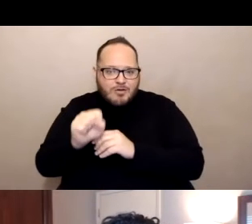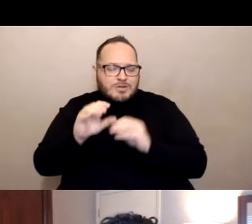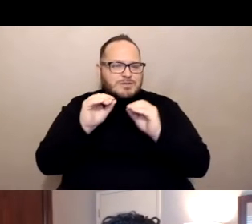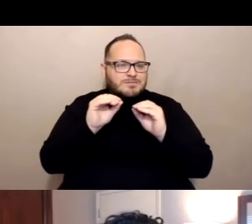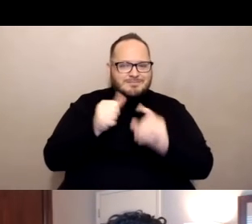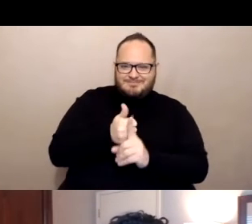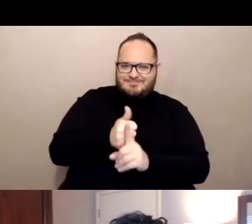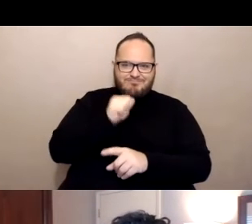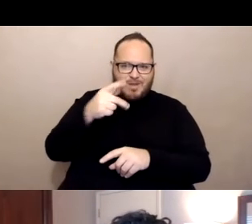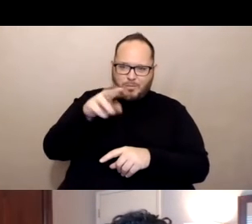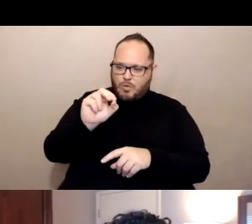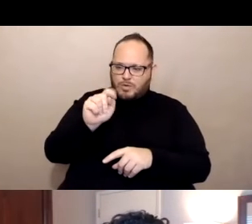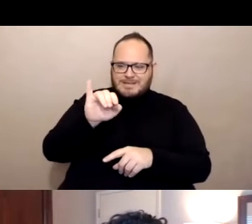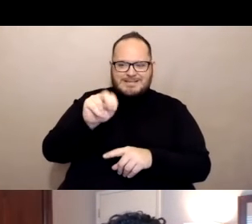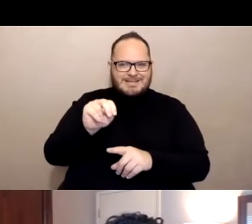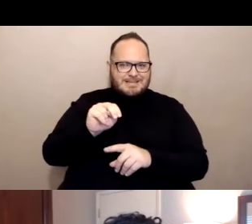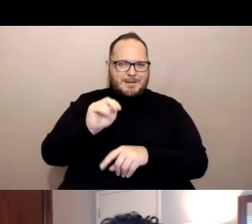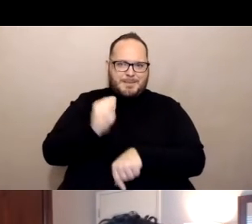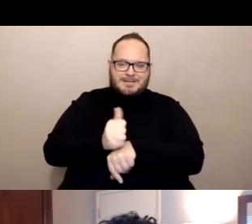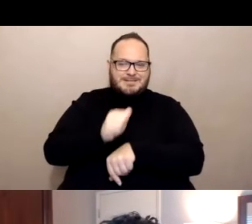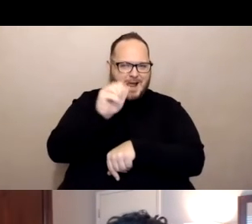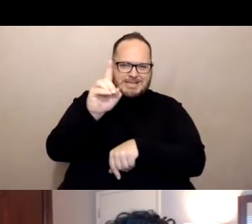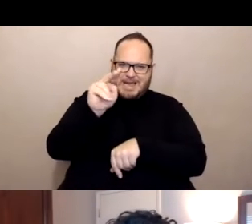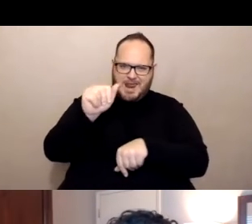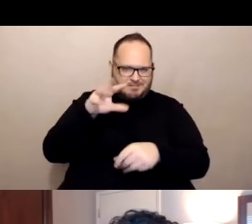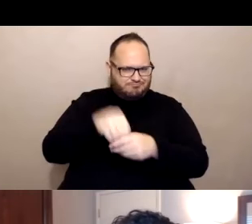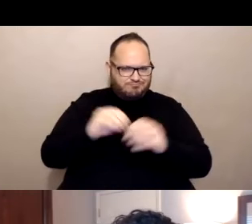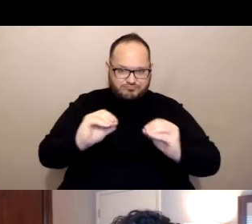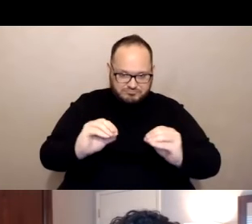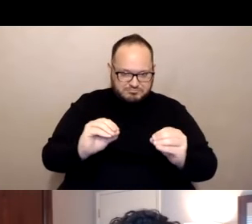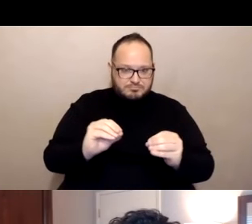Currently the Pfizer vaccine is approved for individuals